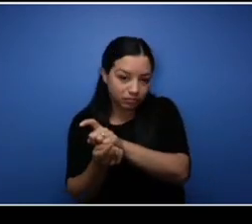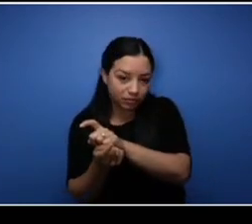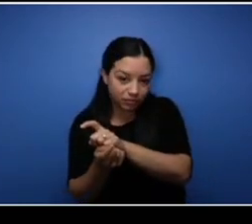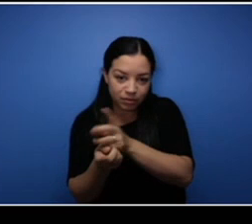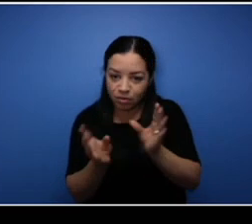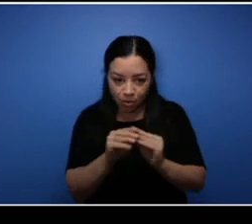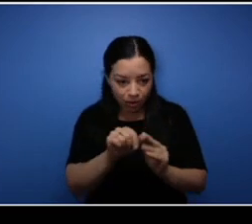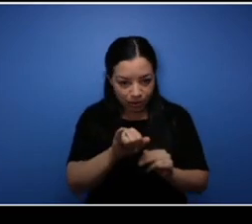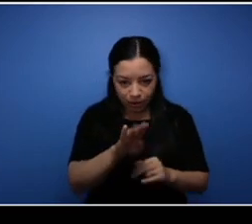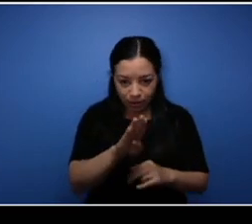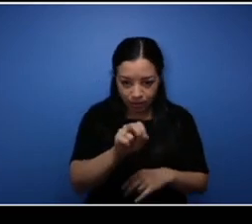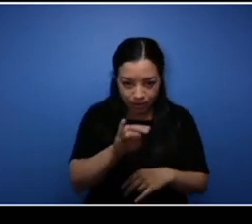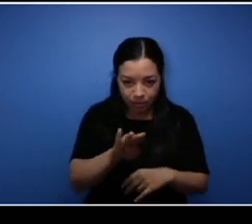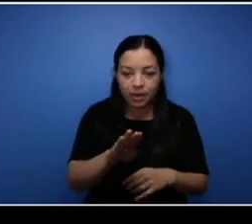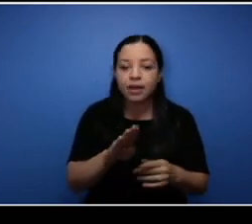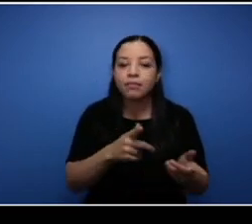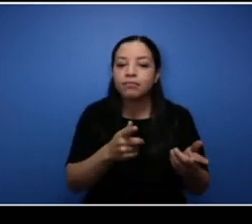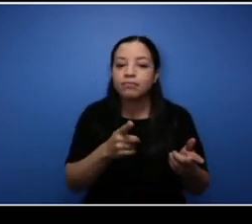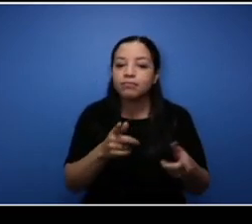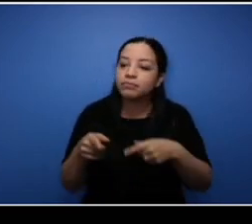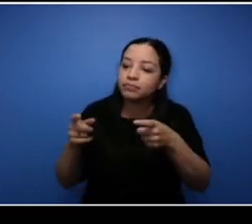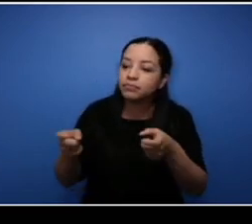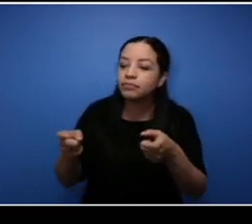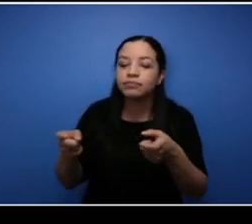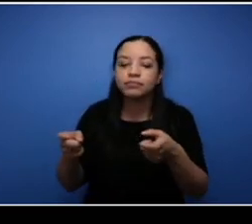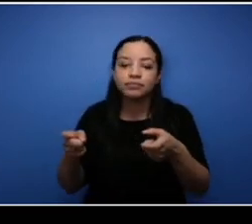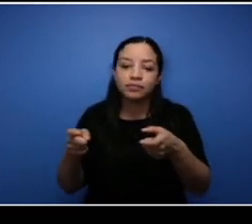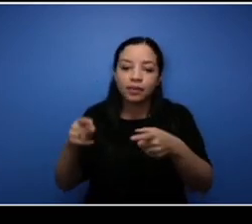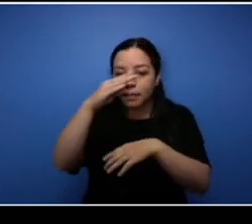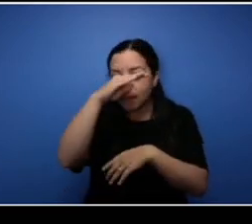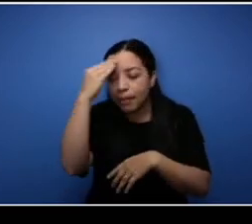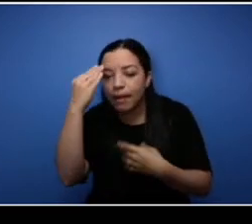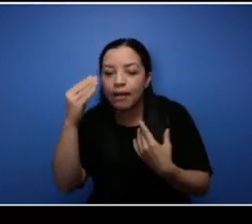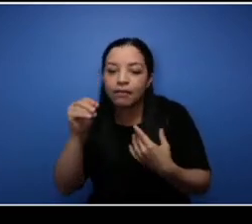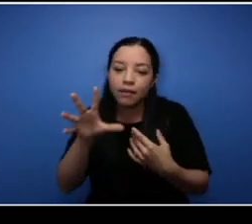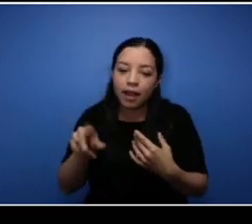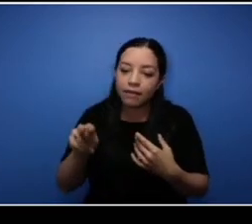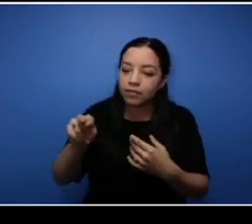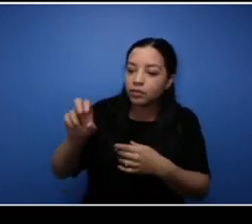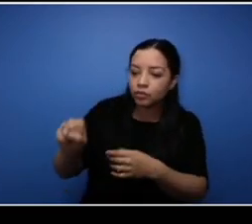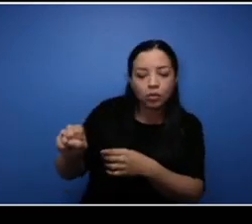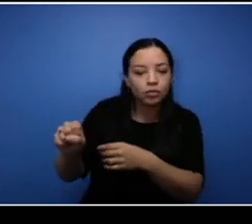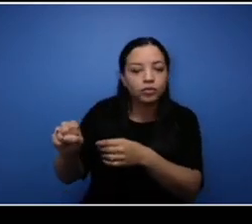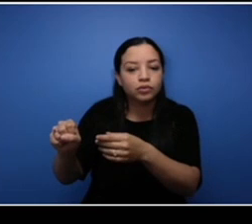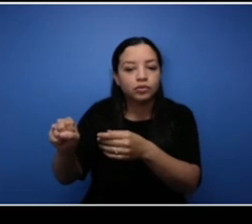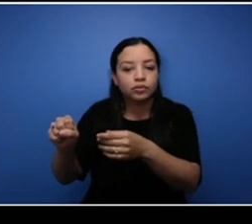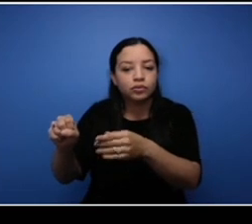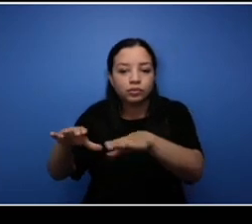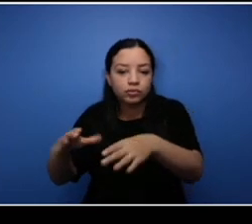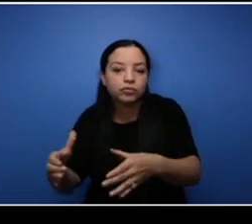marginalized underrepresented primarily Black African Nova Scotians for affordable housing